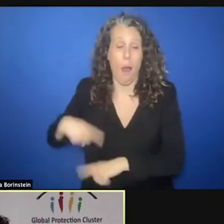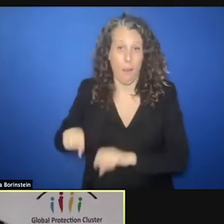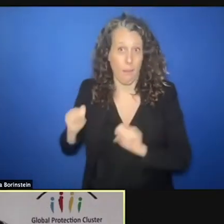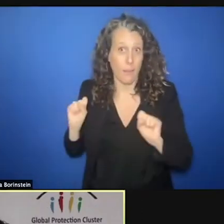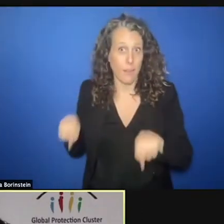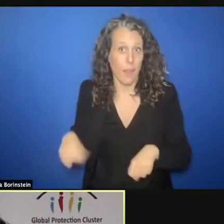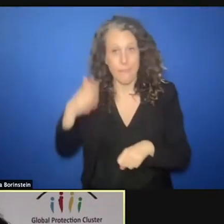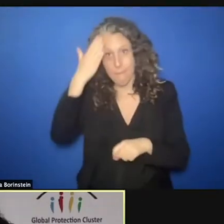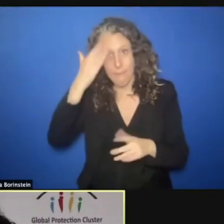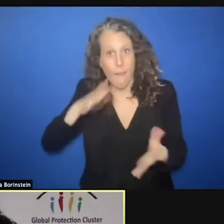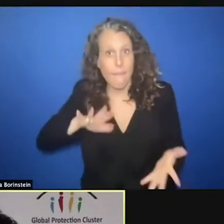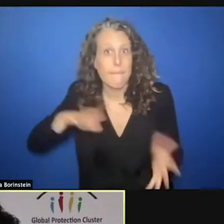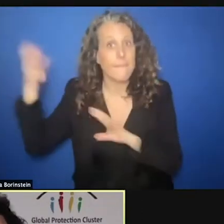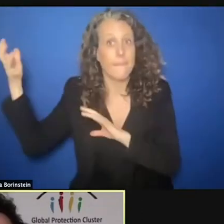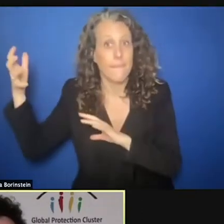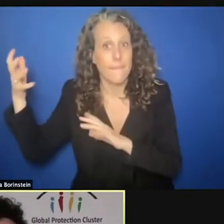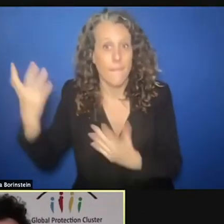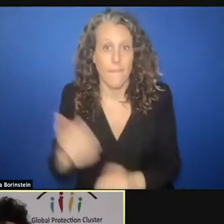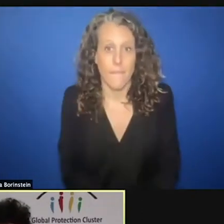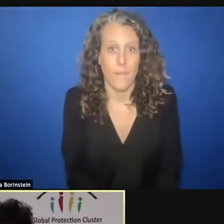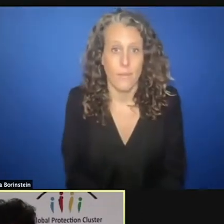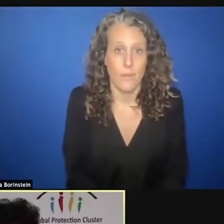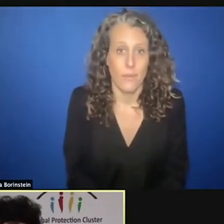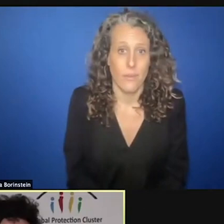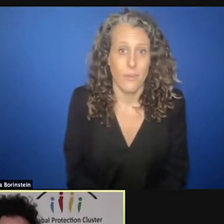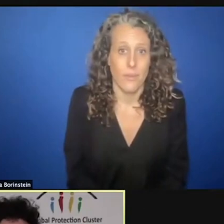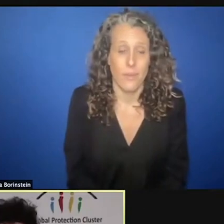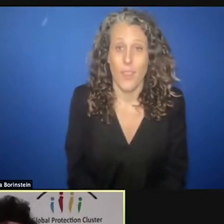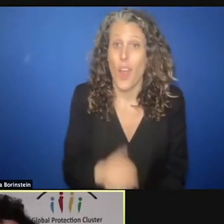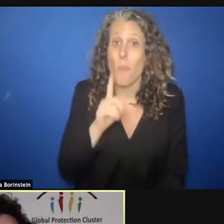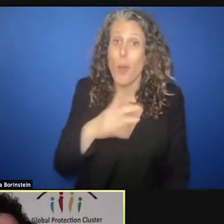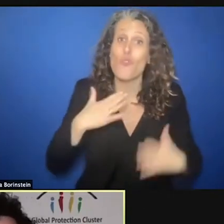yet they hold the sole of the humanitarian action, standing by those people